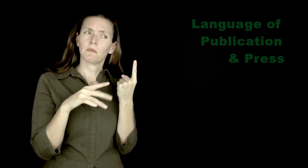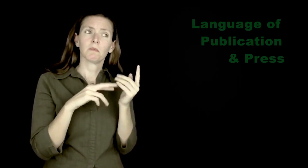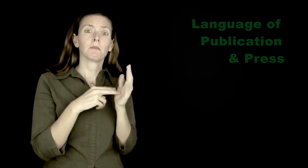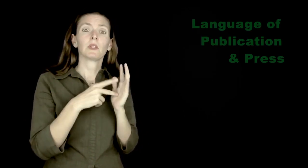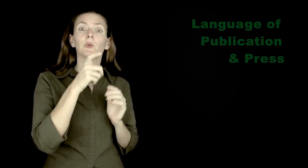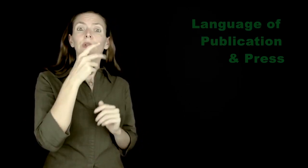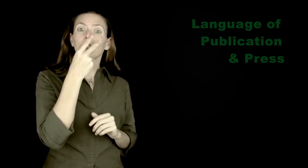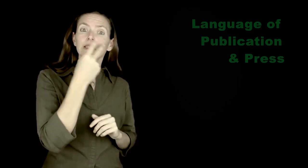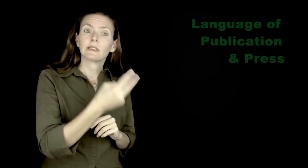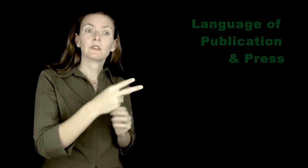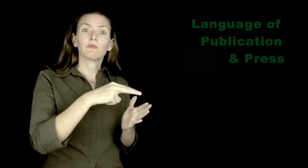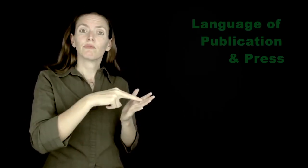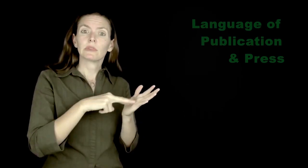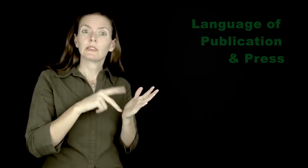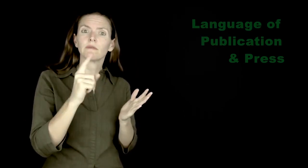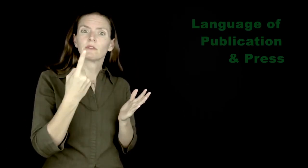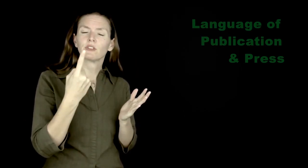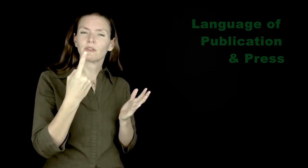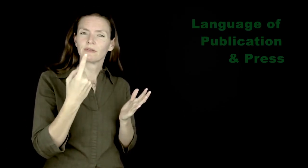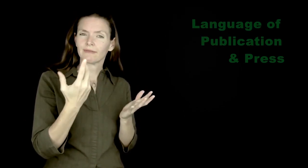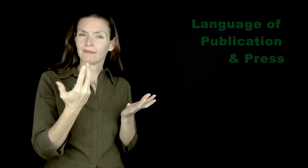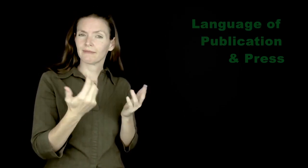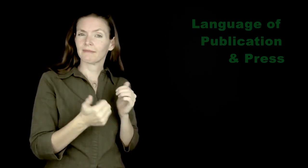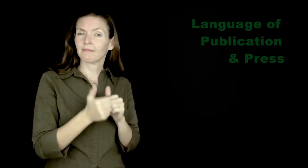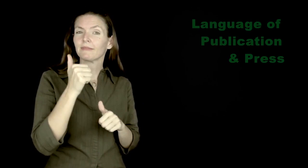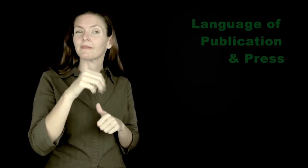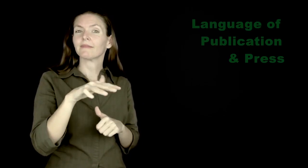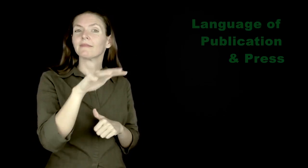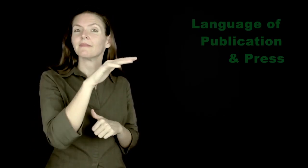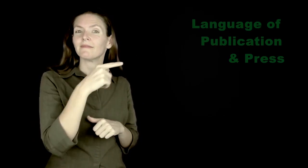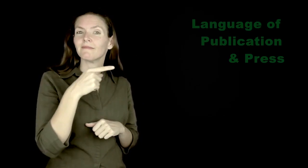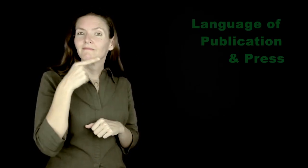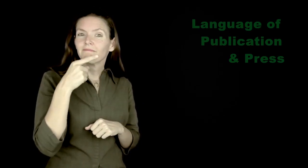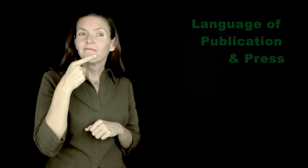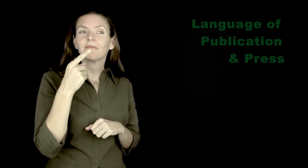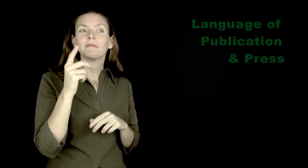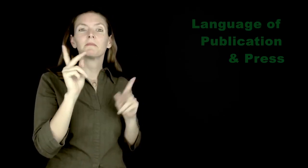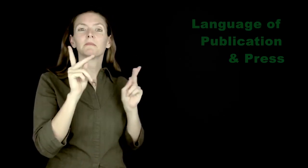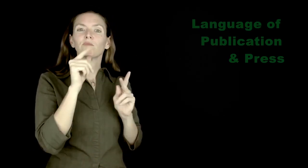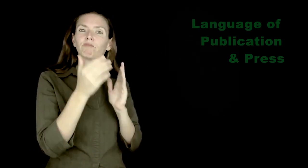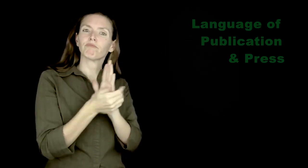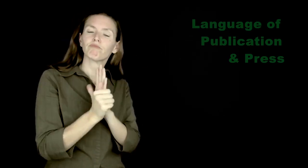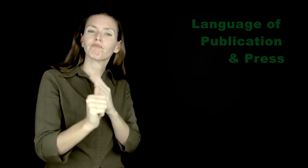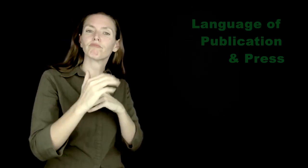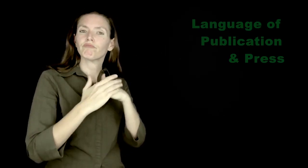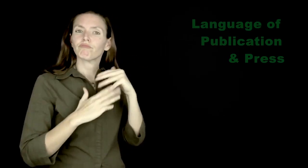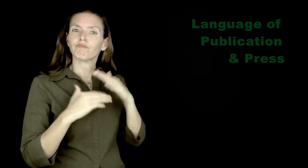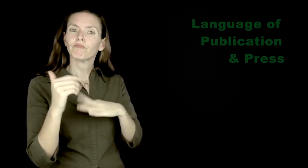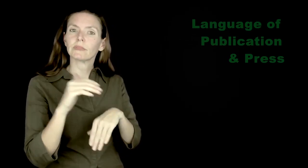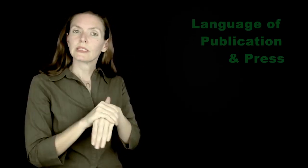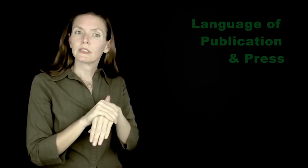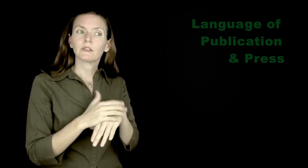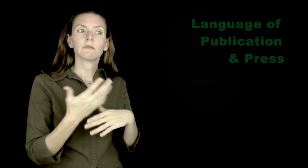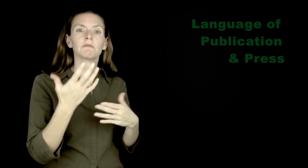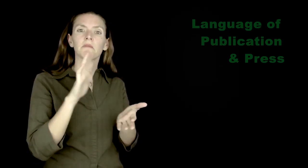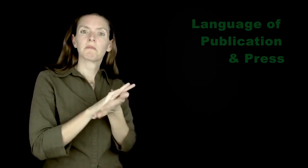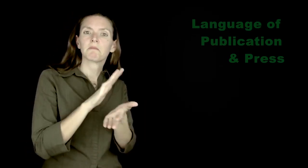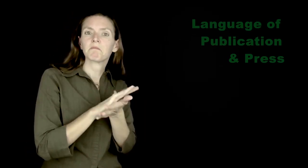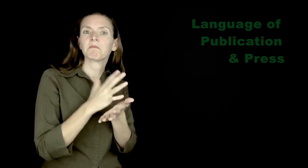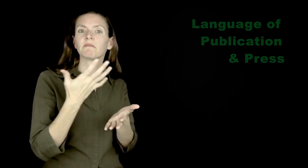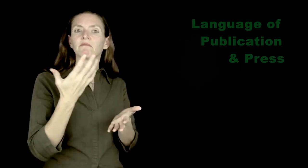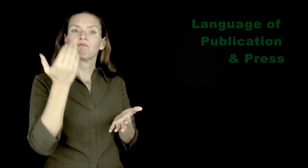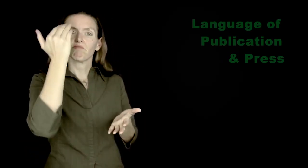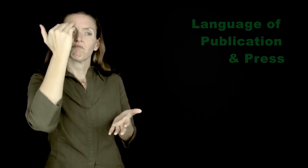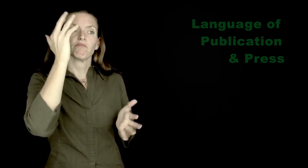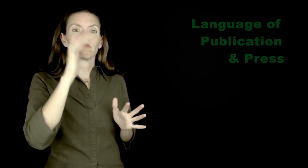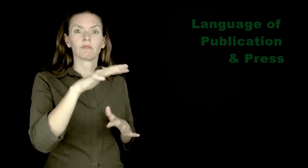Do you realize that means the first people who has access to this information are usually hearing, privileged people who are fluent and comfortable with academic English.